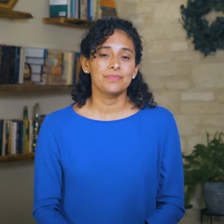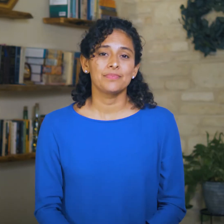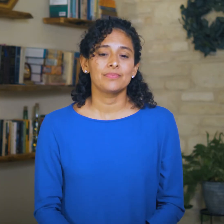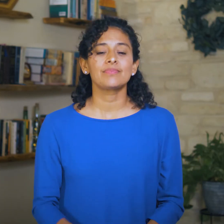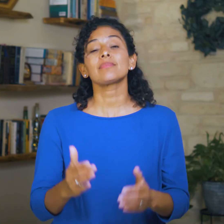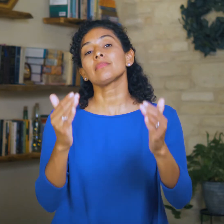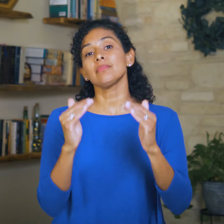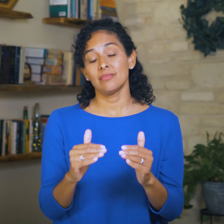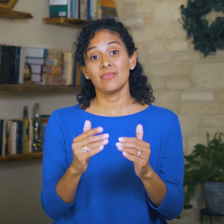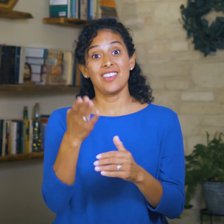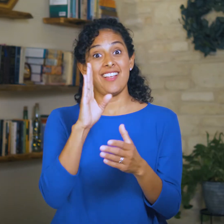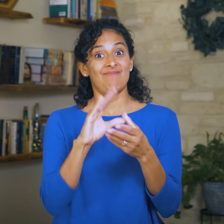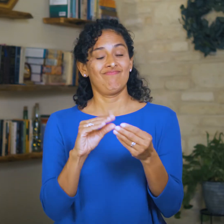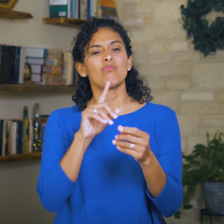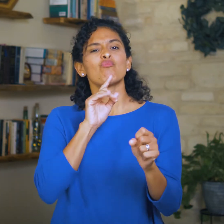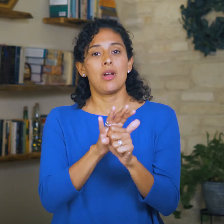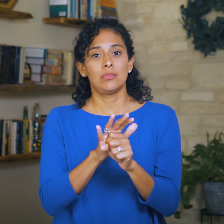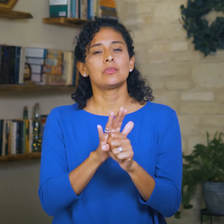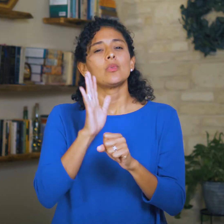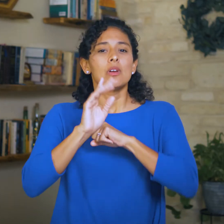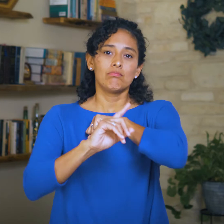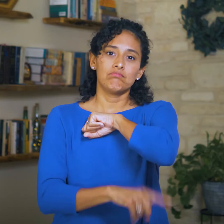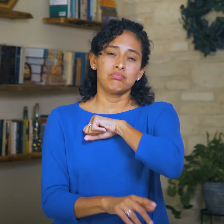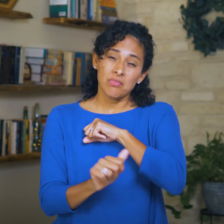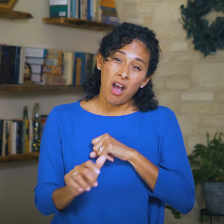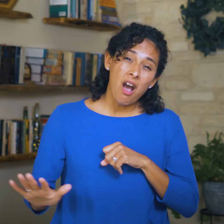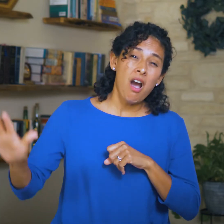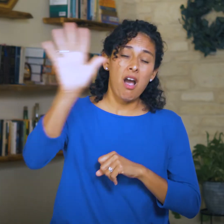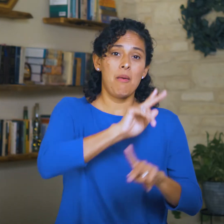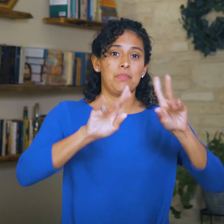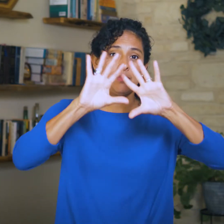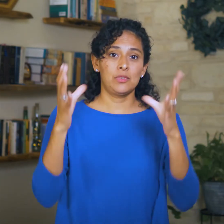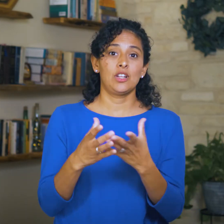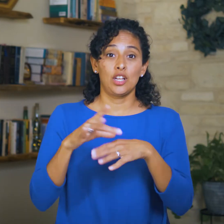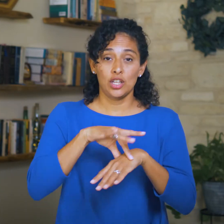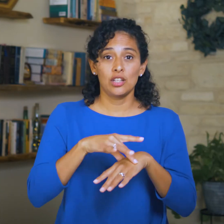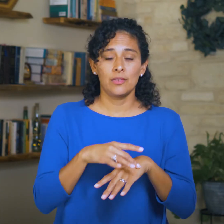Then God promises to bring judgment on all the nations of the earth.